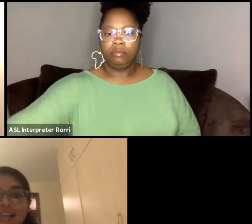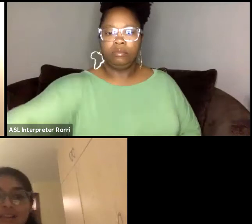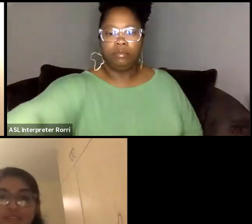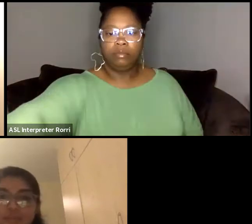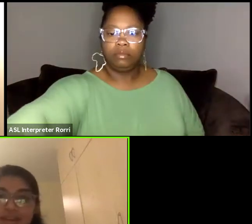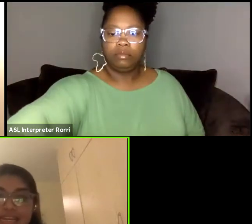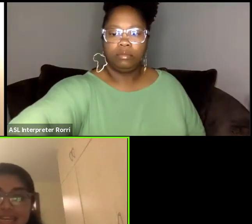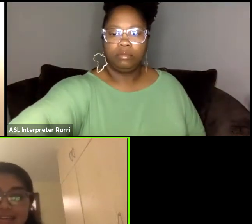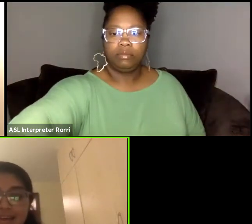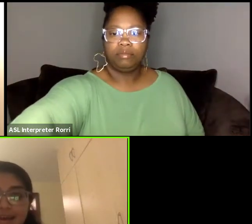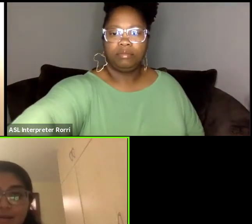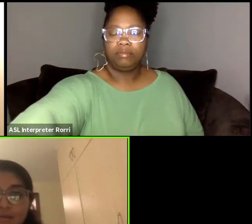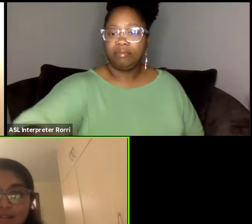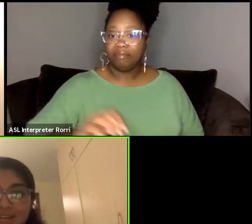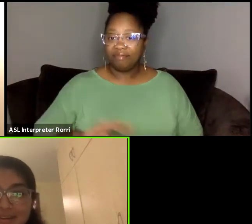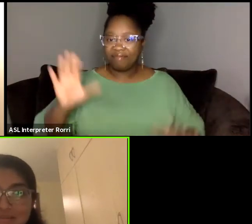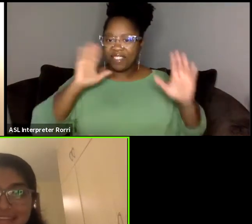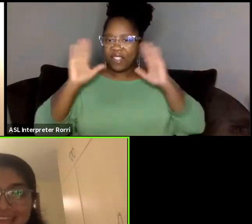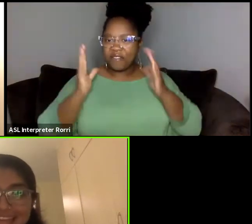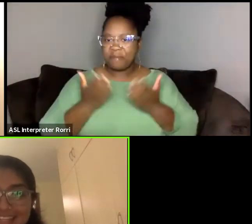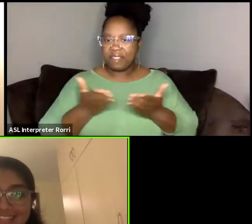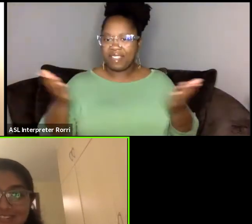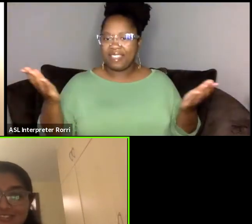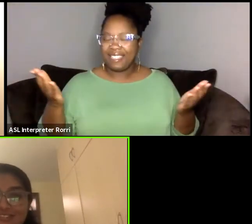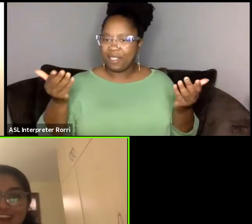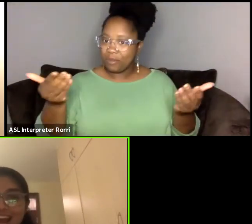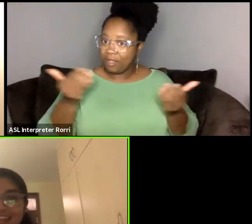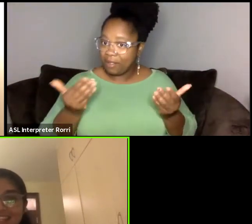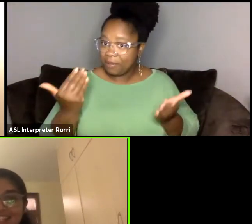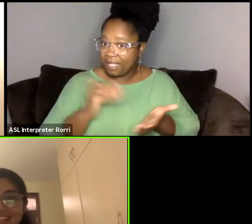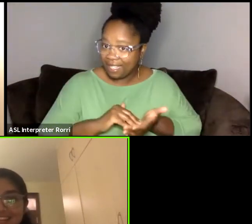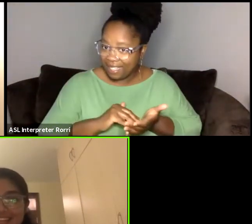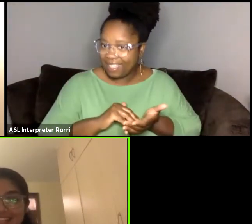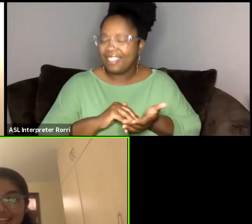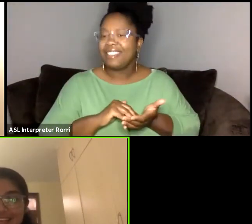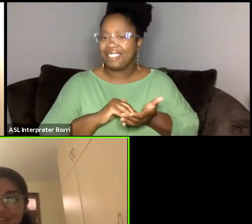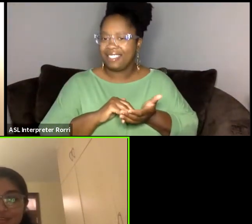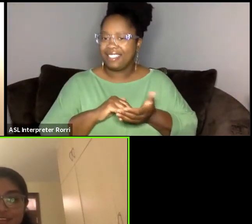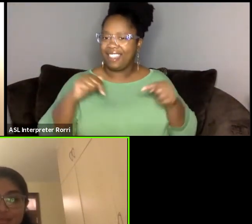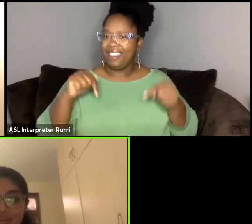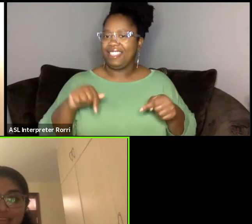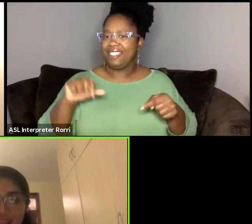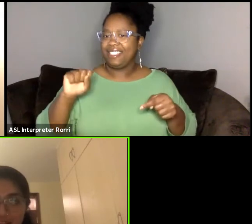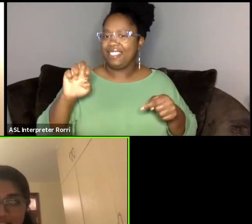Hello everybody, welcome again to this series, "The Stories Women Carry."